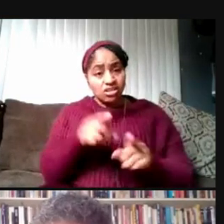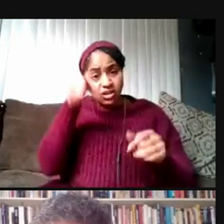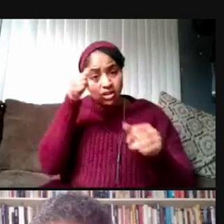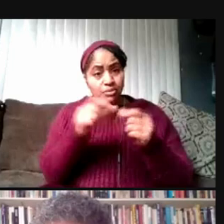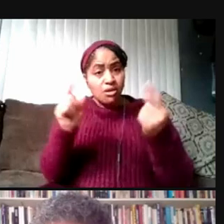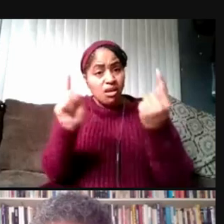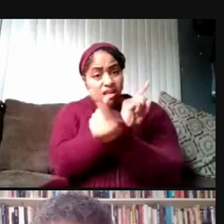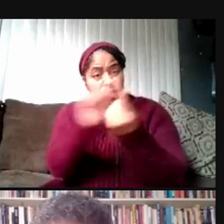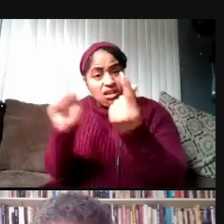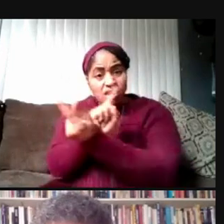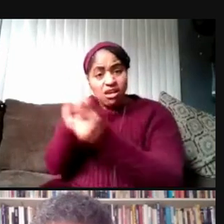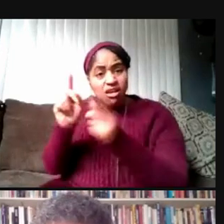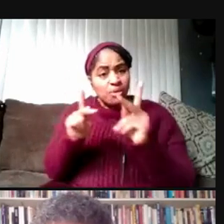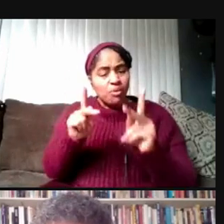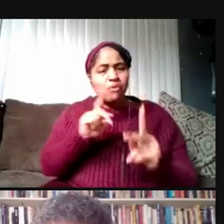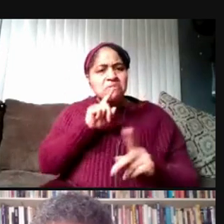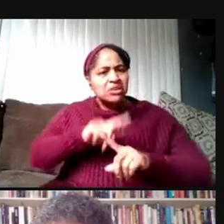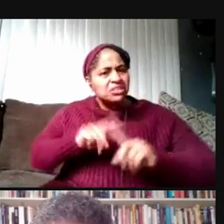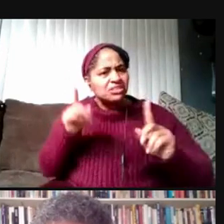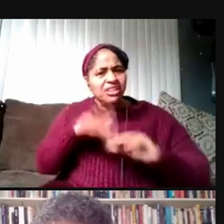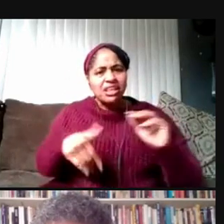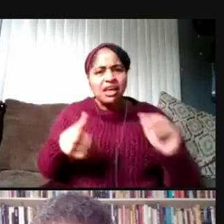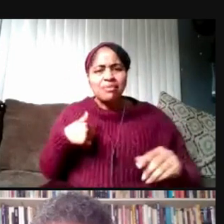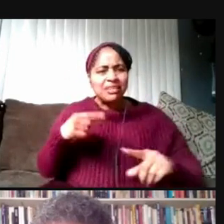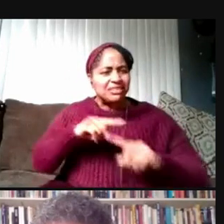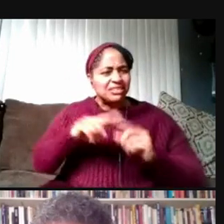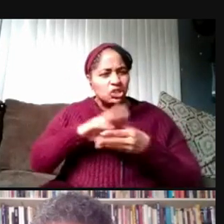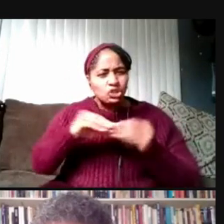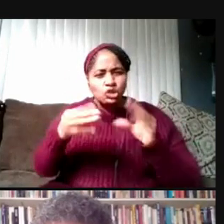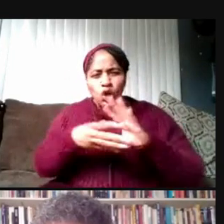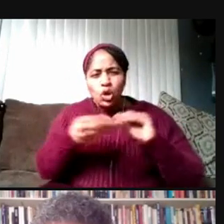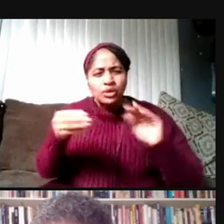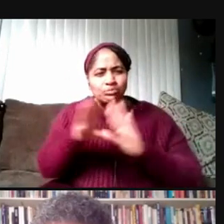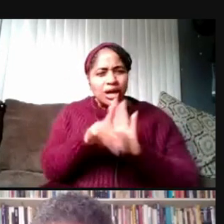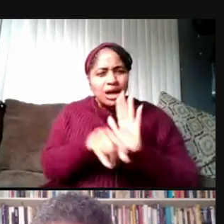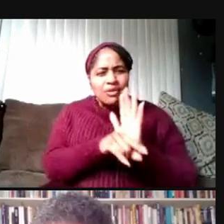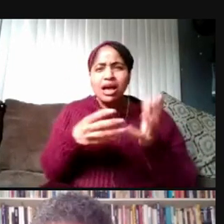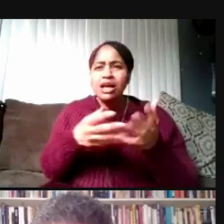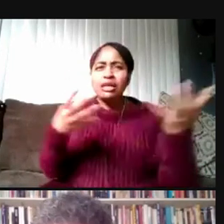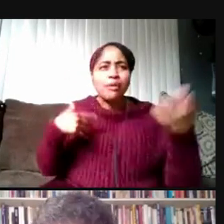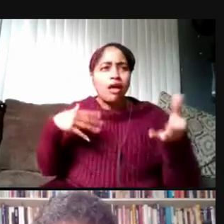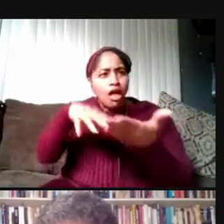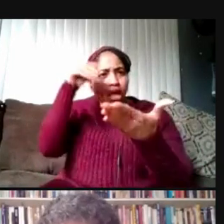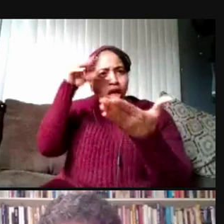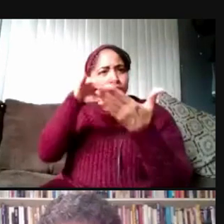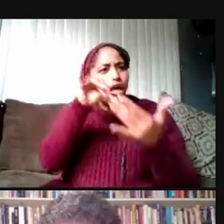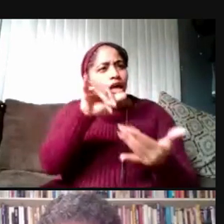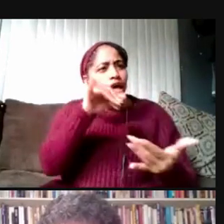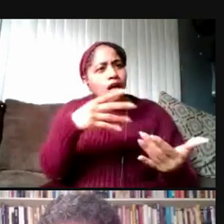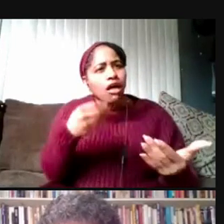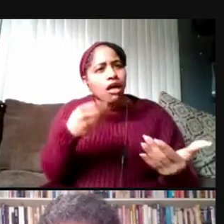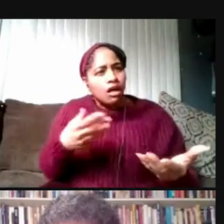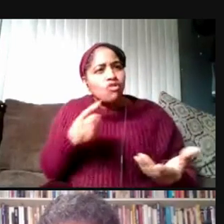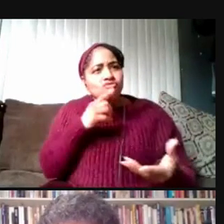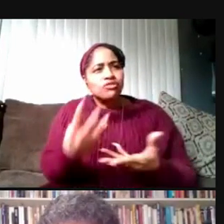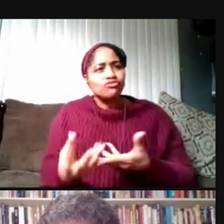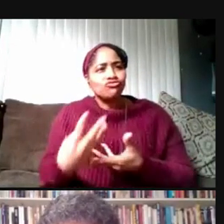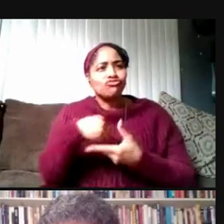who were really different than me, had different stories and how much I gained from those friendships. And for the students in the final weeks